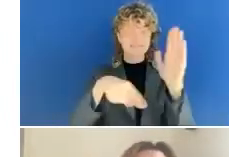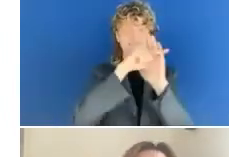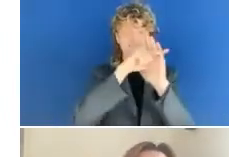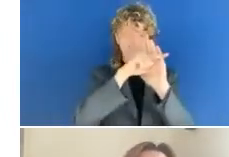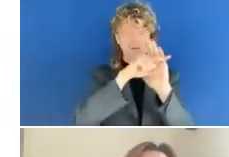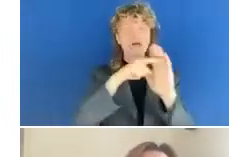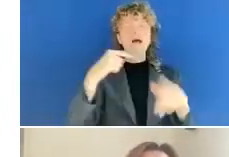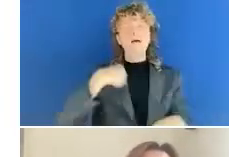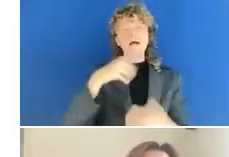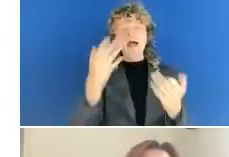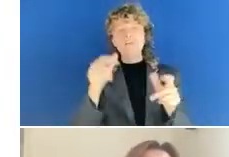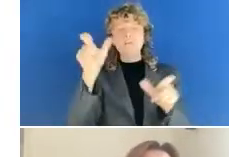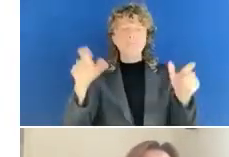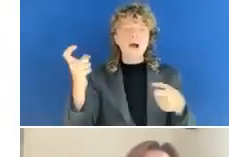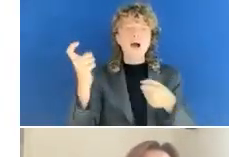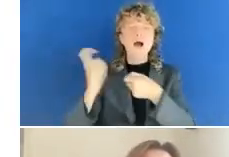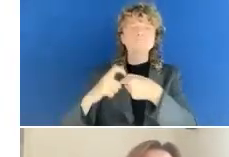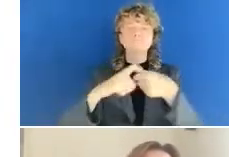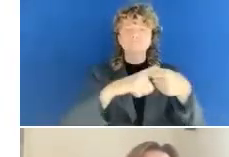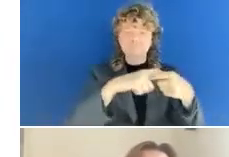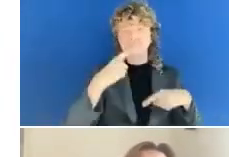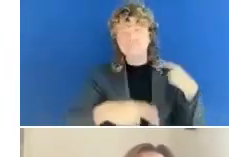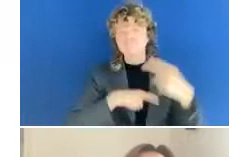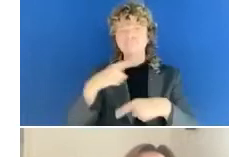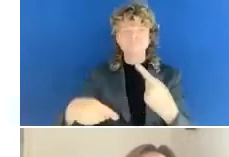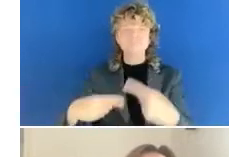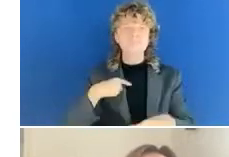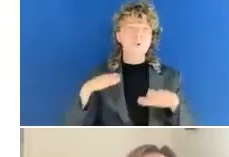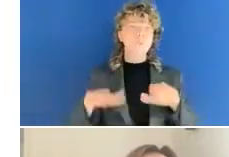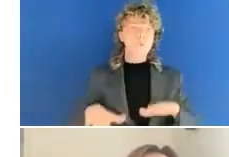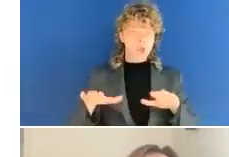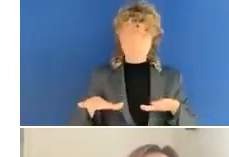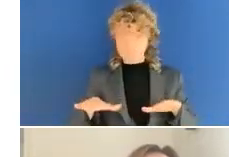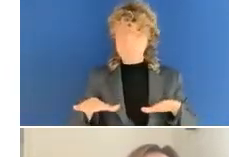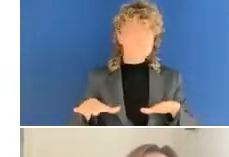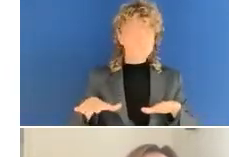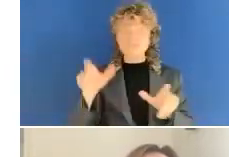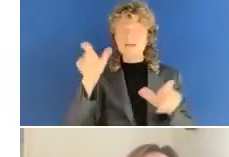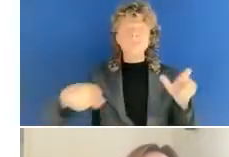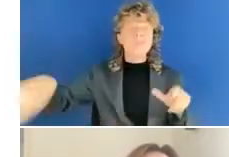will just wait a couple more minutes to let everyone wake up in North America, and join us.